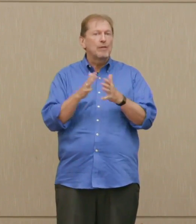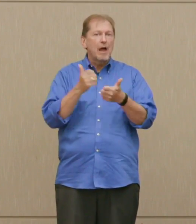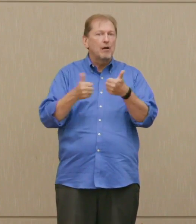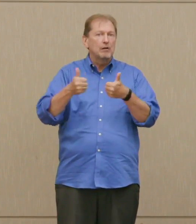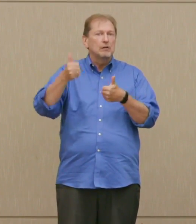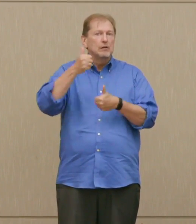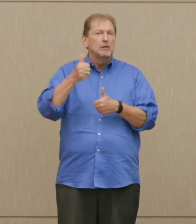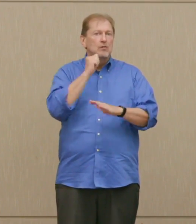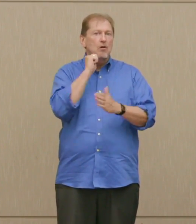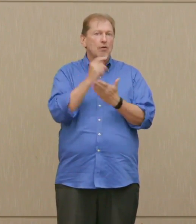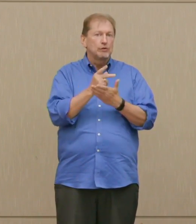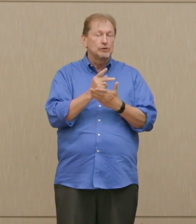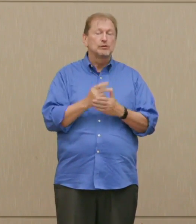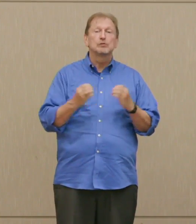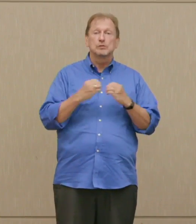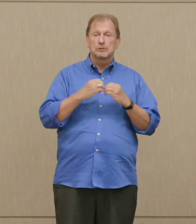That's many many more.